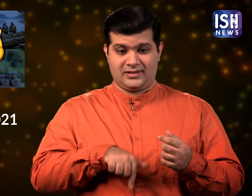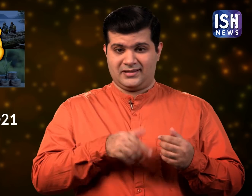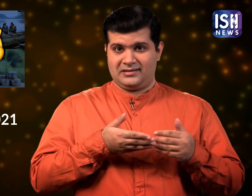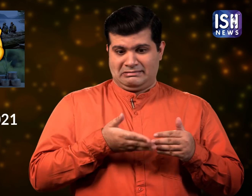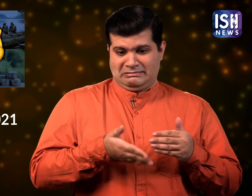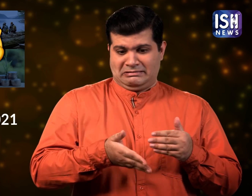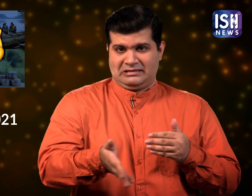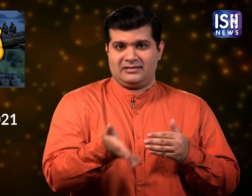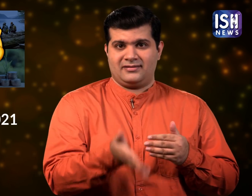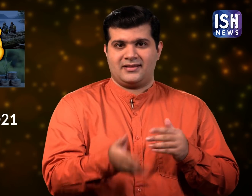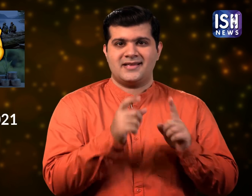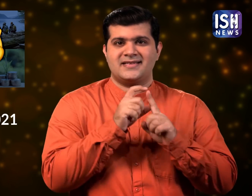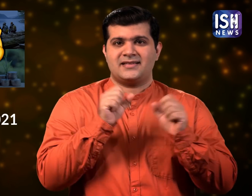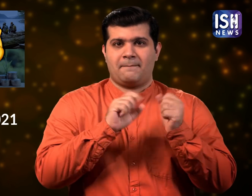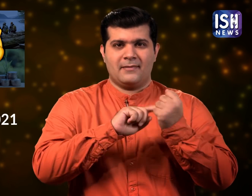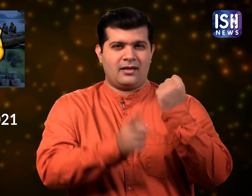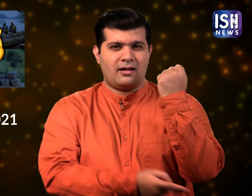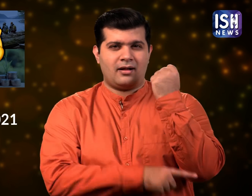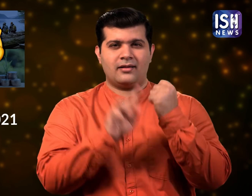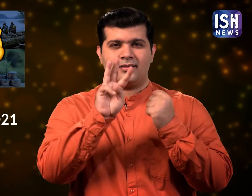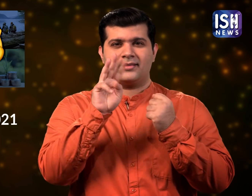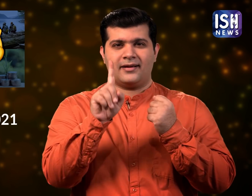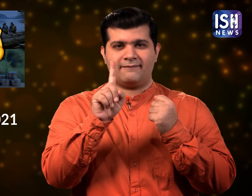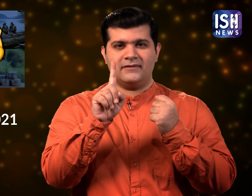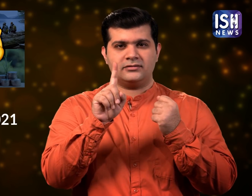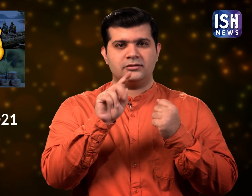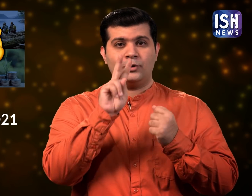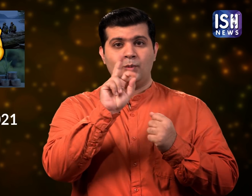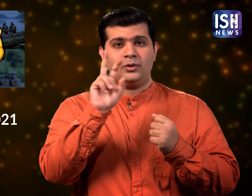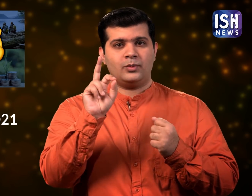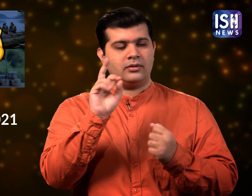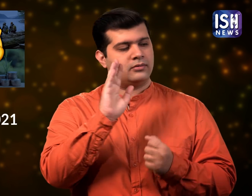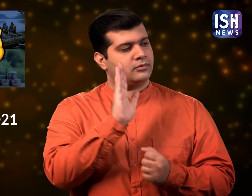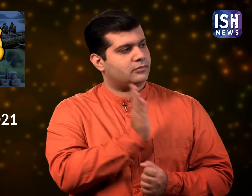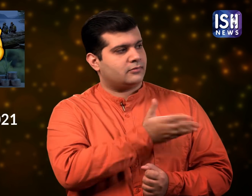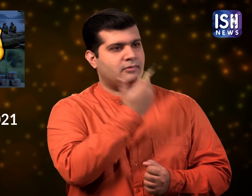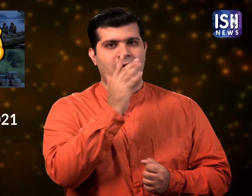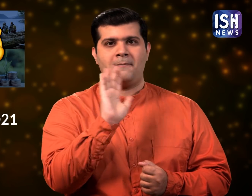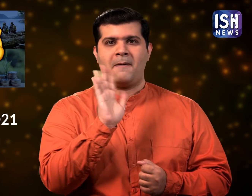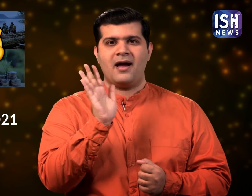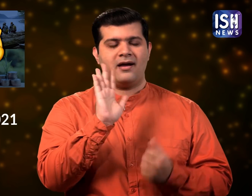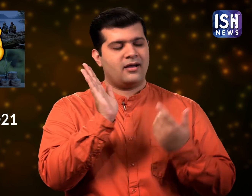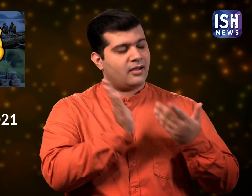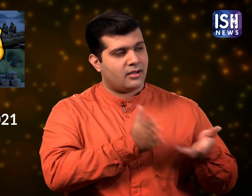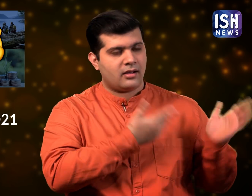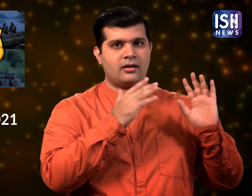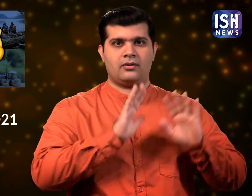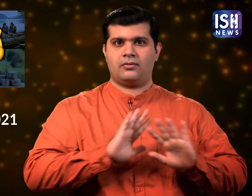Now on 31st December we say bye to 2020,